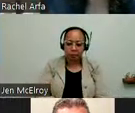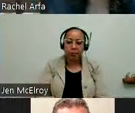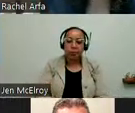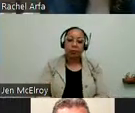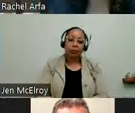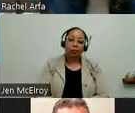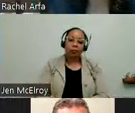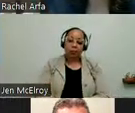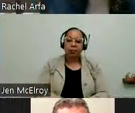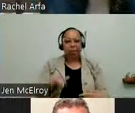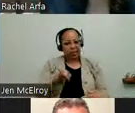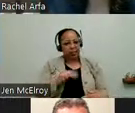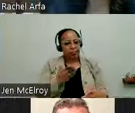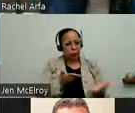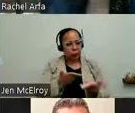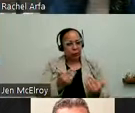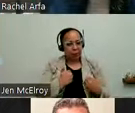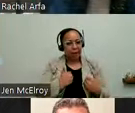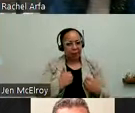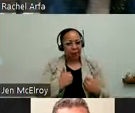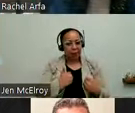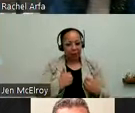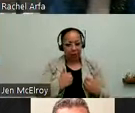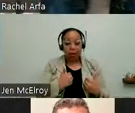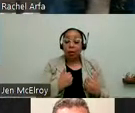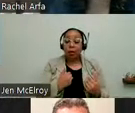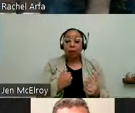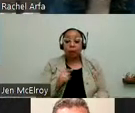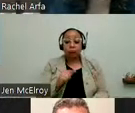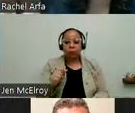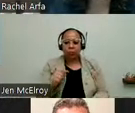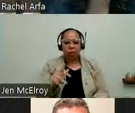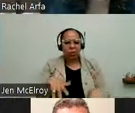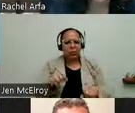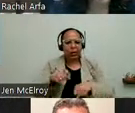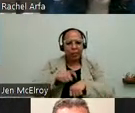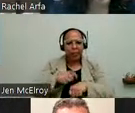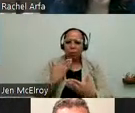So that's another service that we have. And I want to take a moment to thank